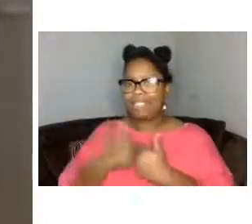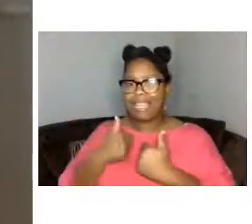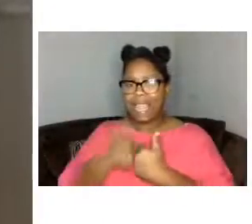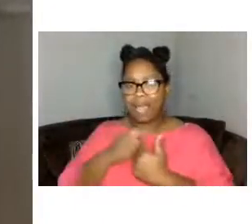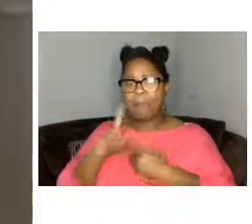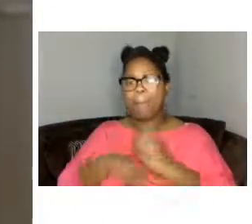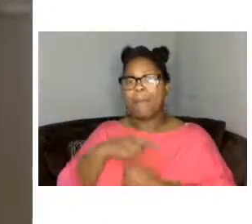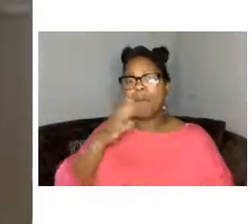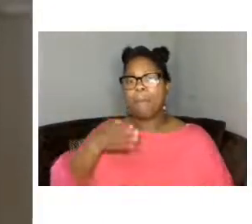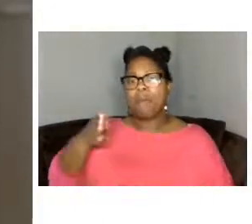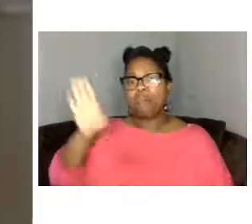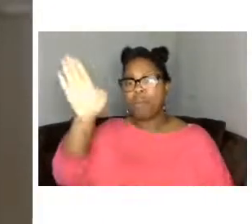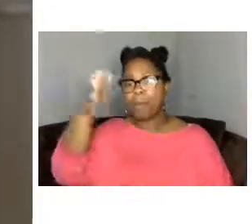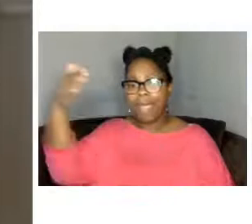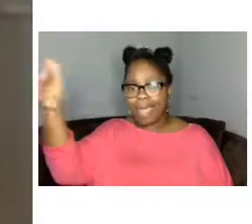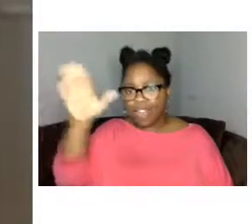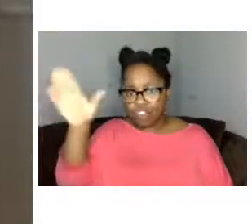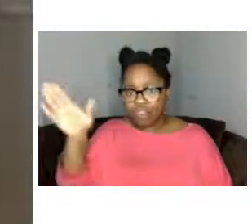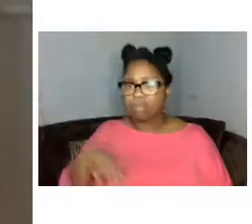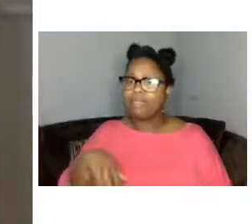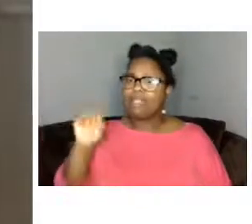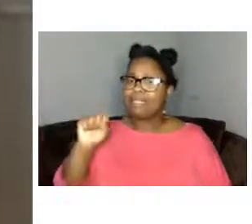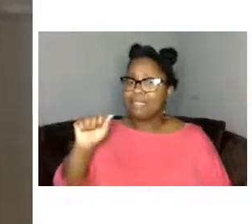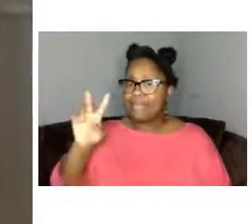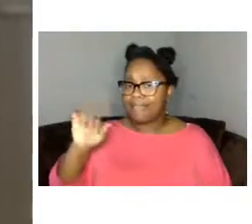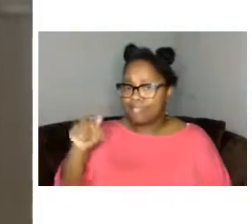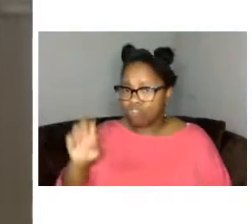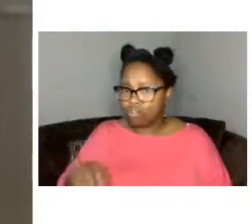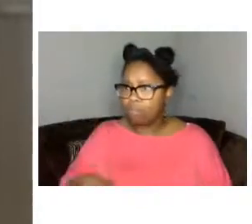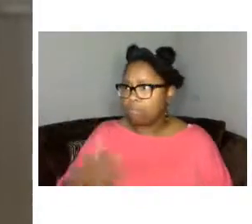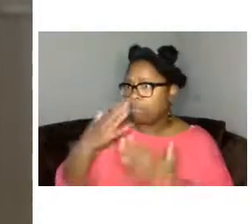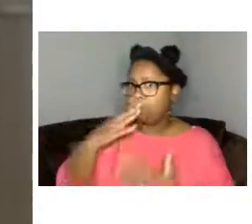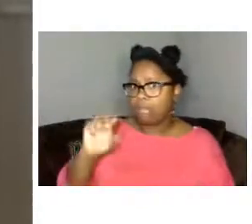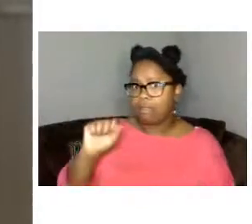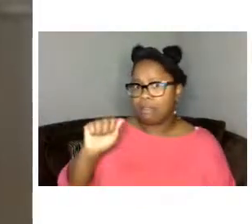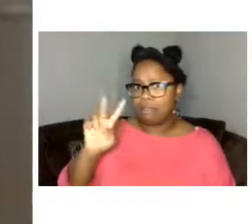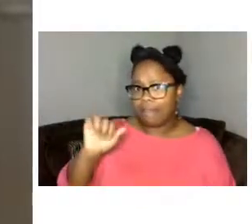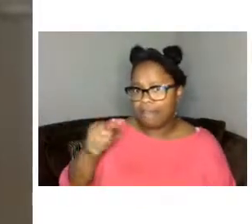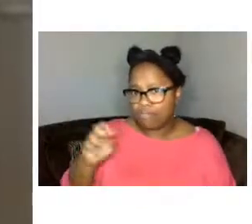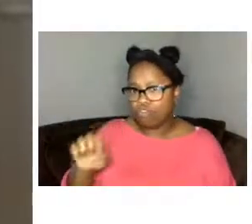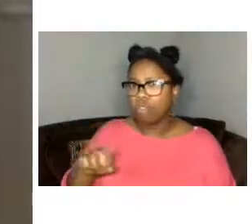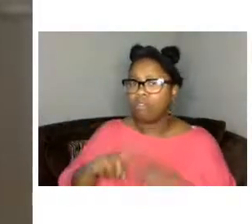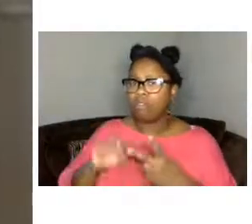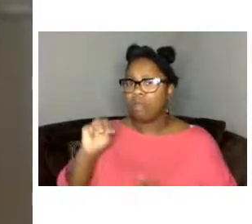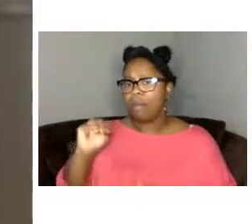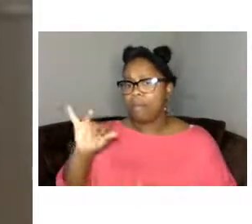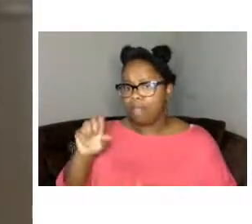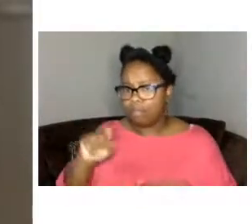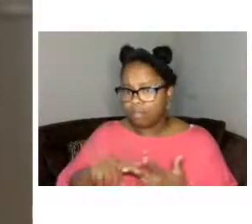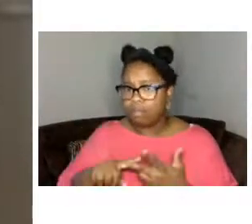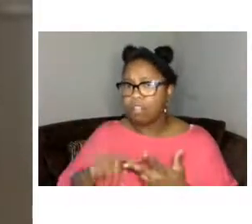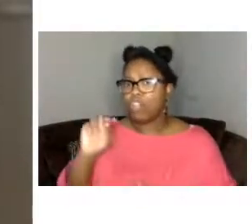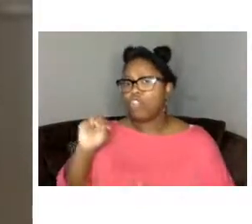and i'd also like to thank savage michael and noel acton of the tender bridge who've worked with appeals artistic director jeffrey kent